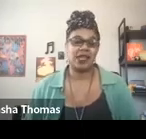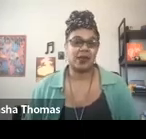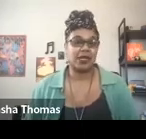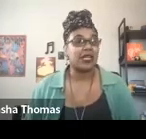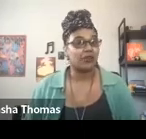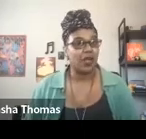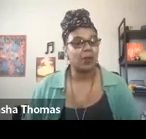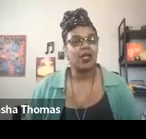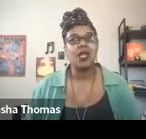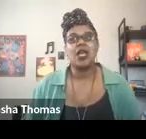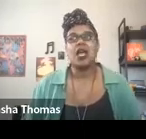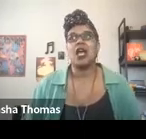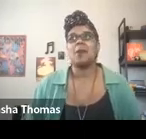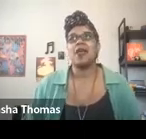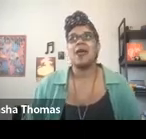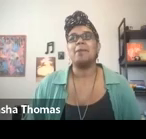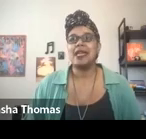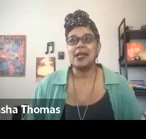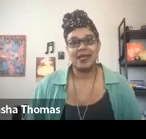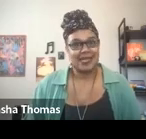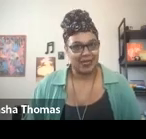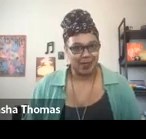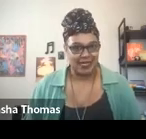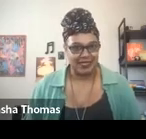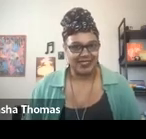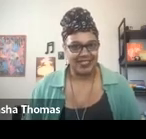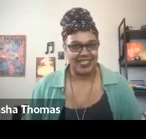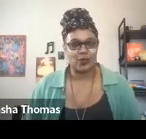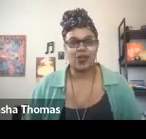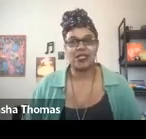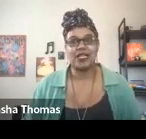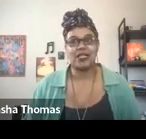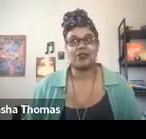about making meaning from, and that making meaning piece is where the idea